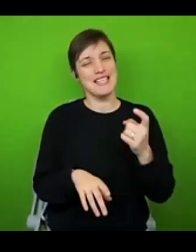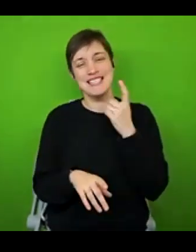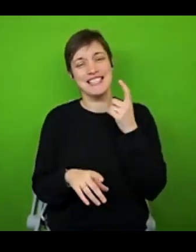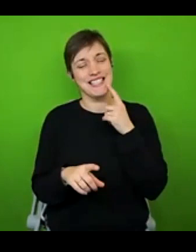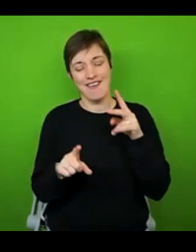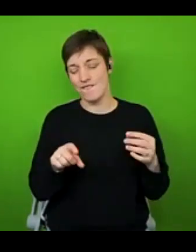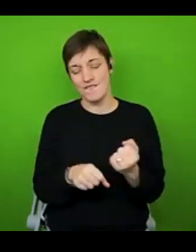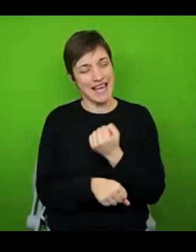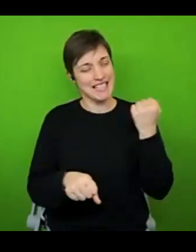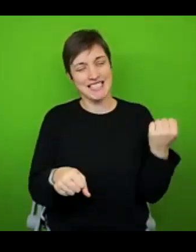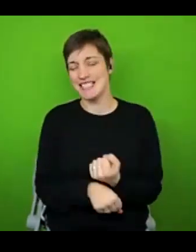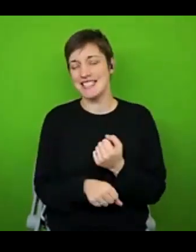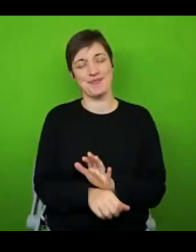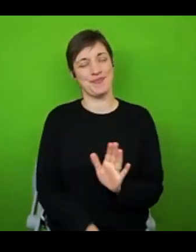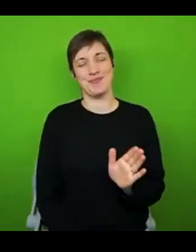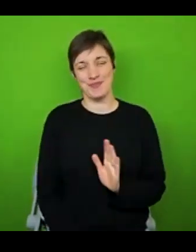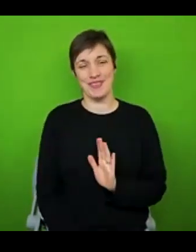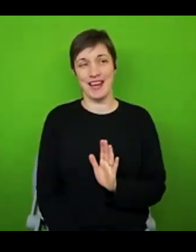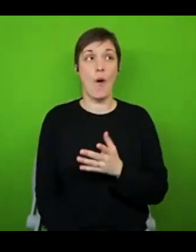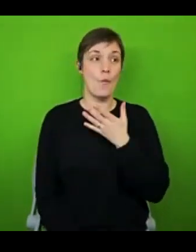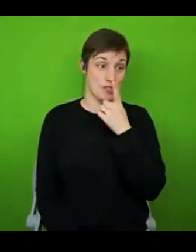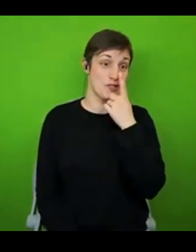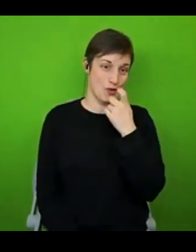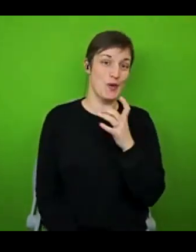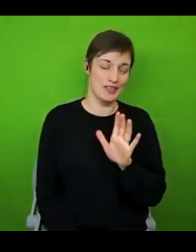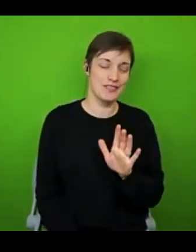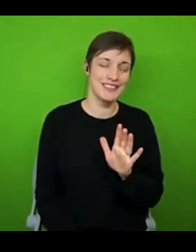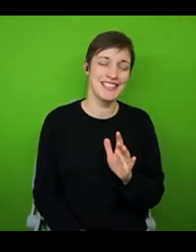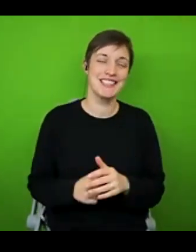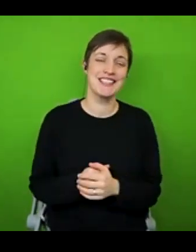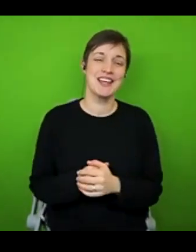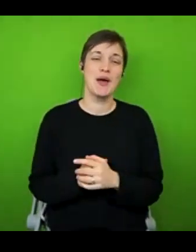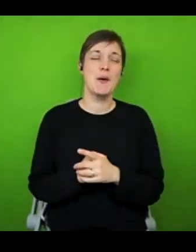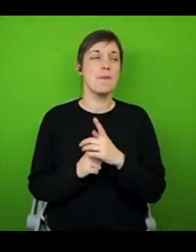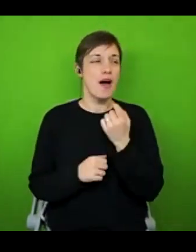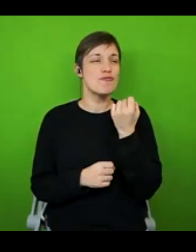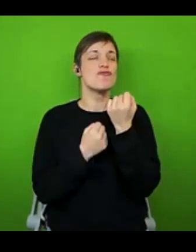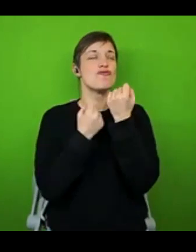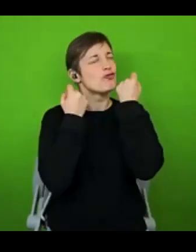challenges you're facing as much as I wish there was. But one thing I've come to realise with absolute certainty is